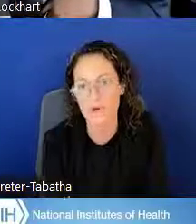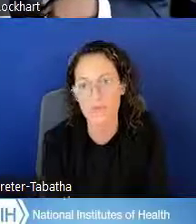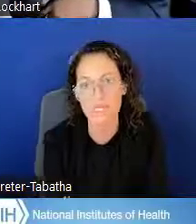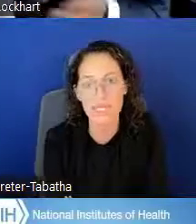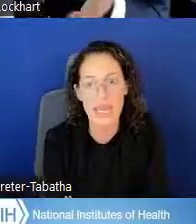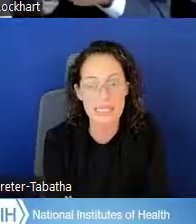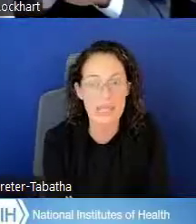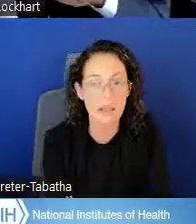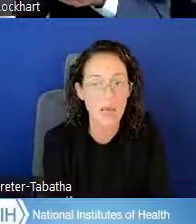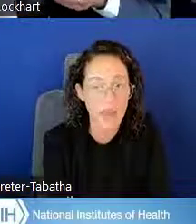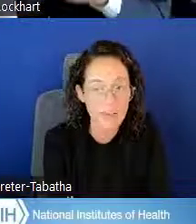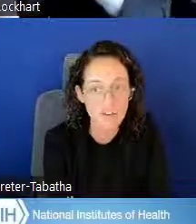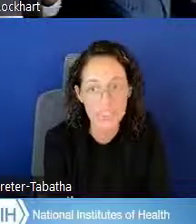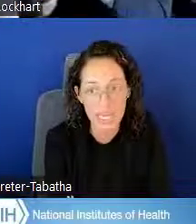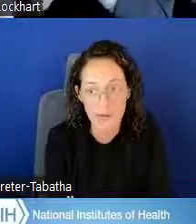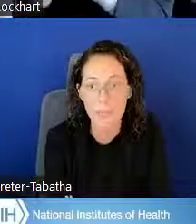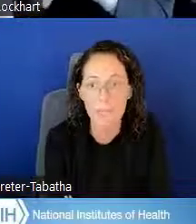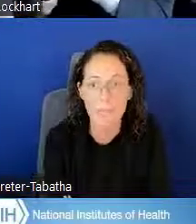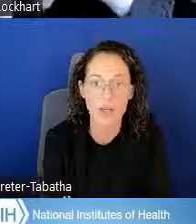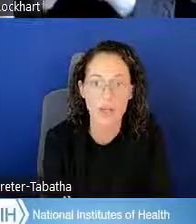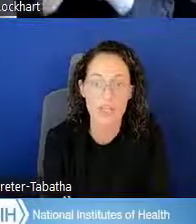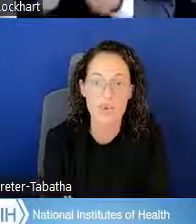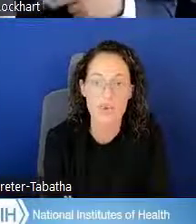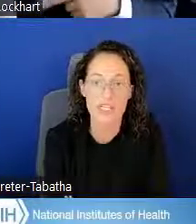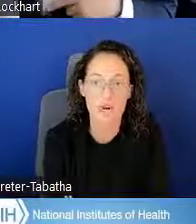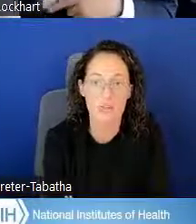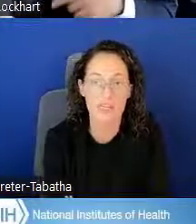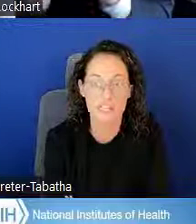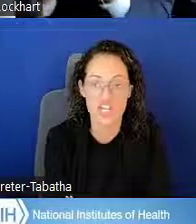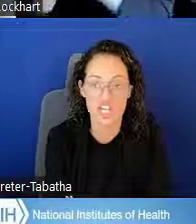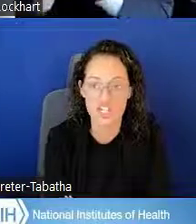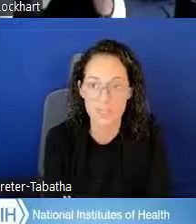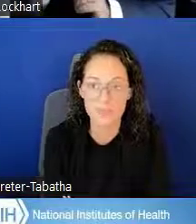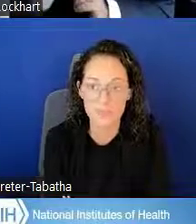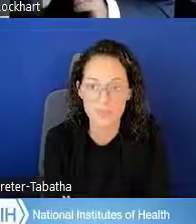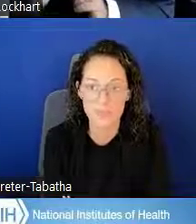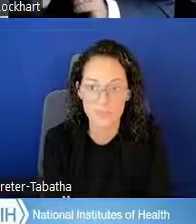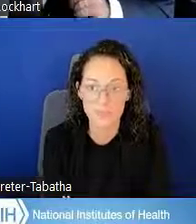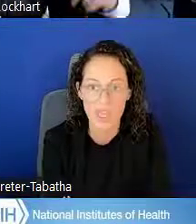For PSLF, again, they're under the U.S. Department of Education,